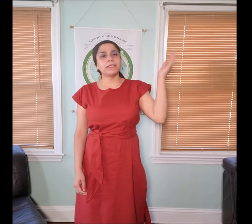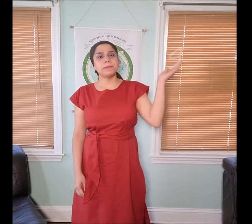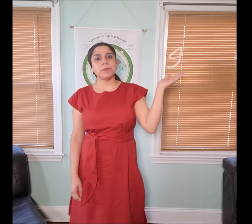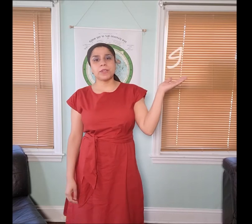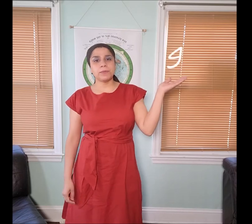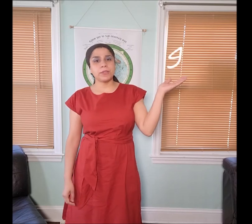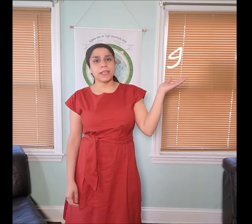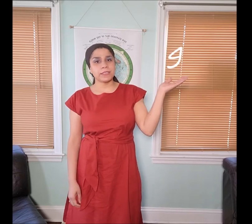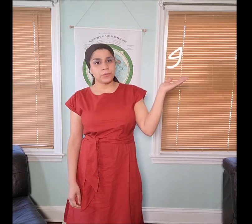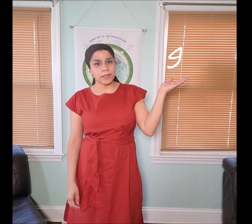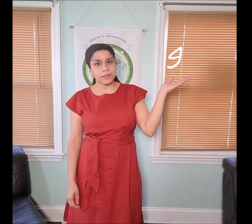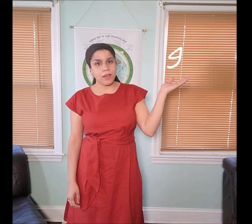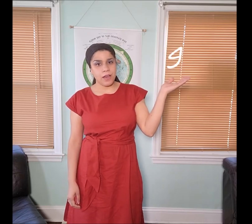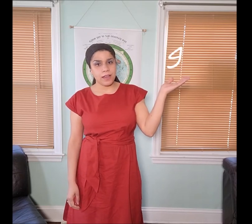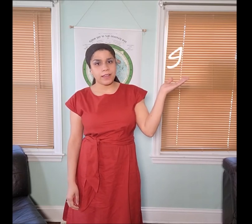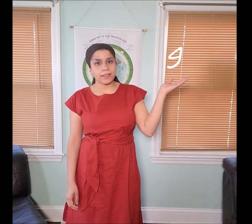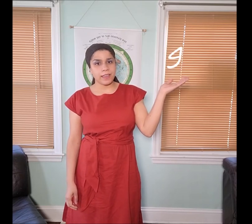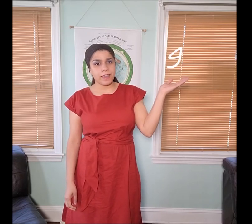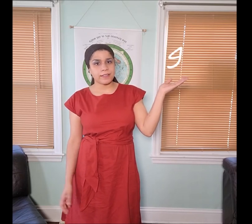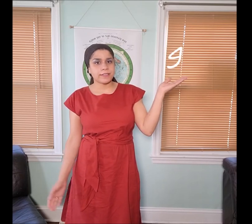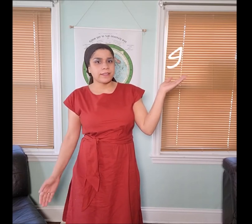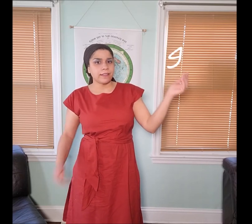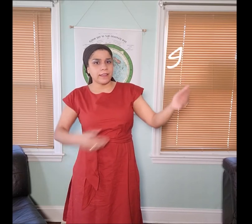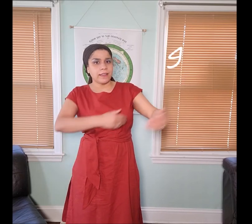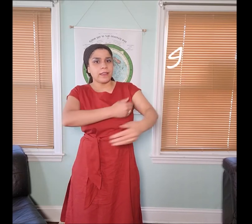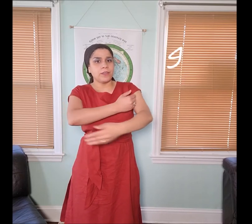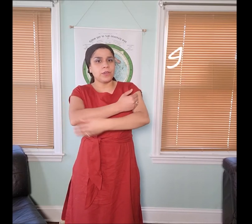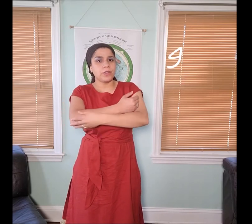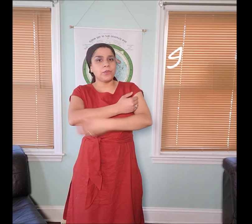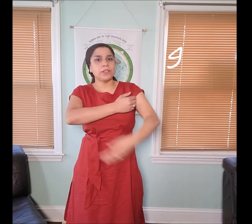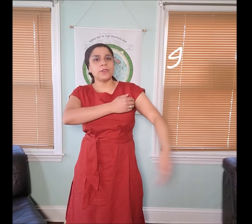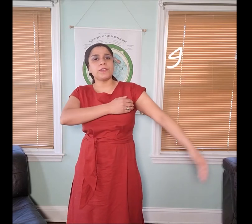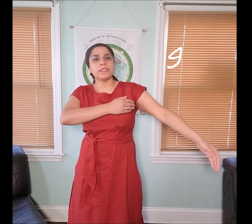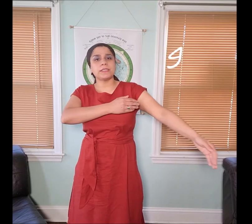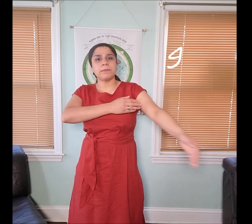symbol communicates in, with, on, against. You can only know this by